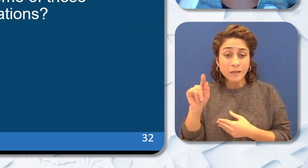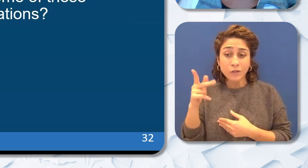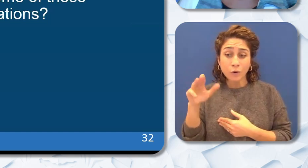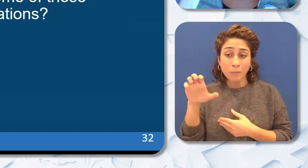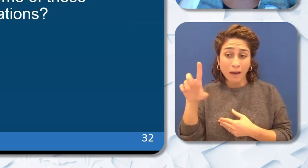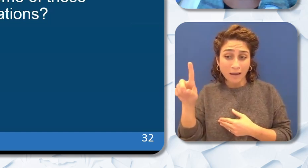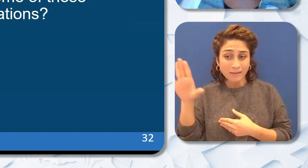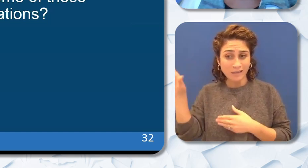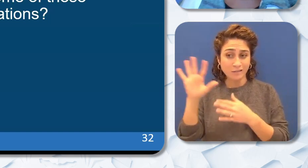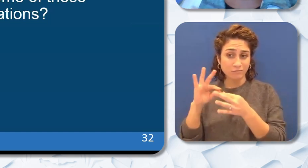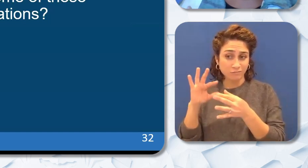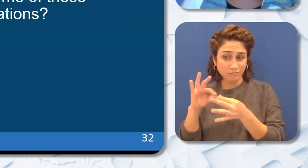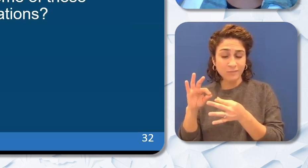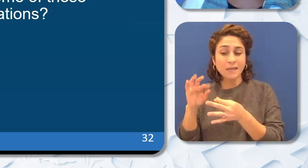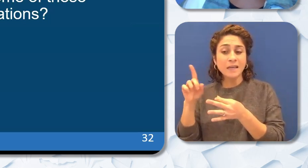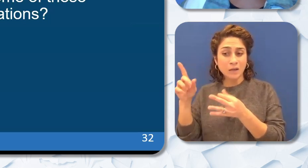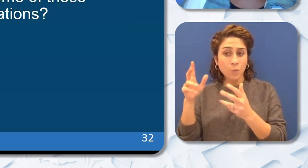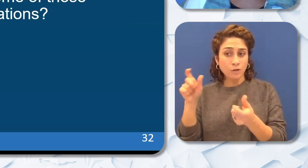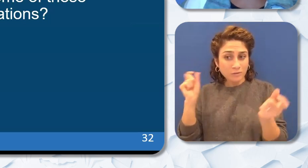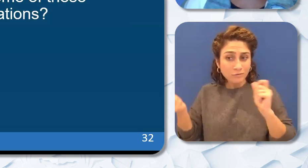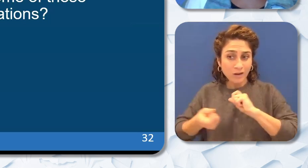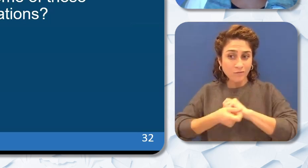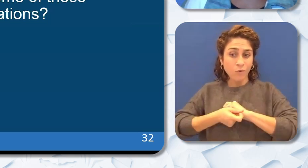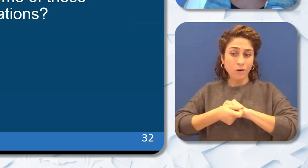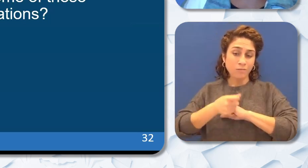California's schools with initiatives that support the diversification of the teacher